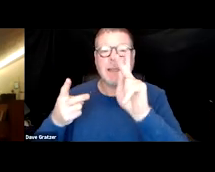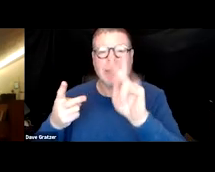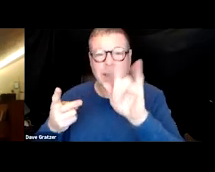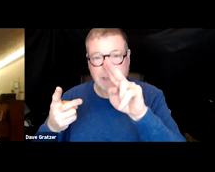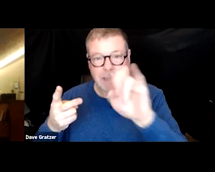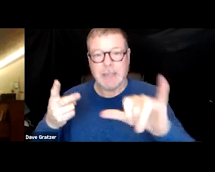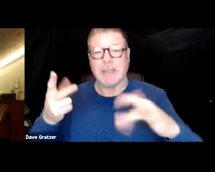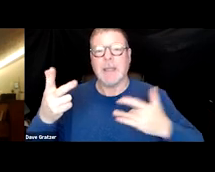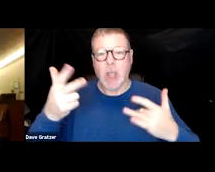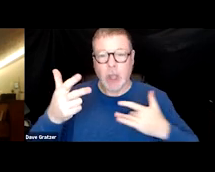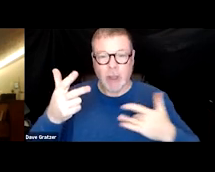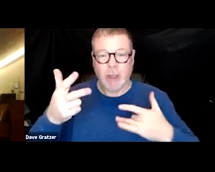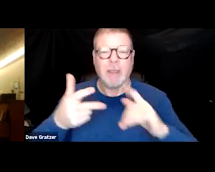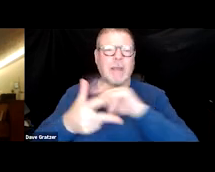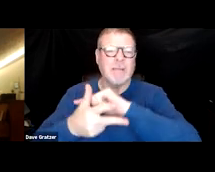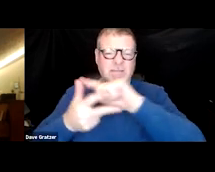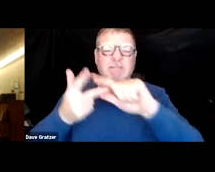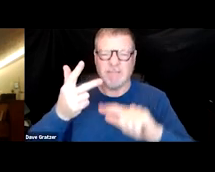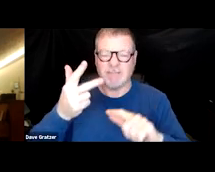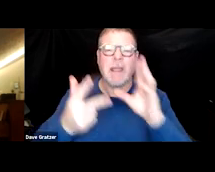all these different areas and that's why.